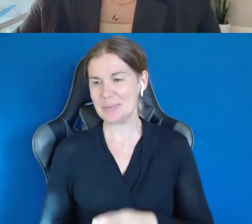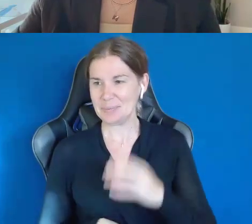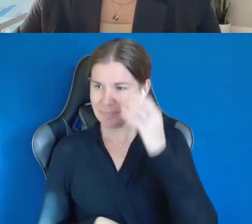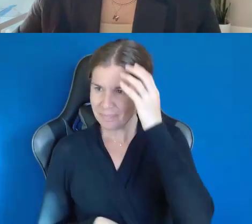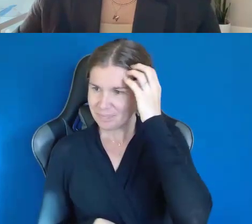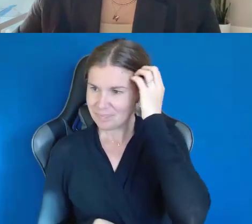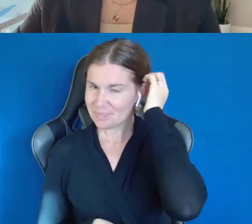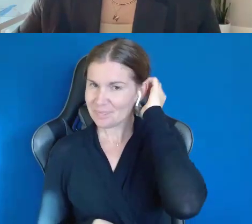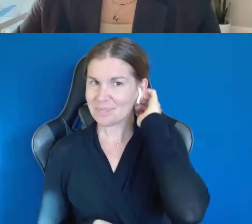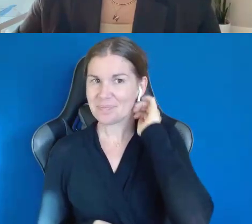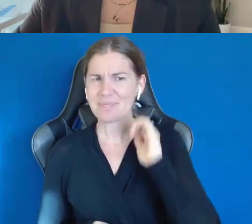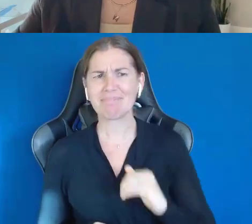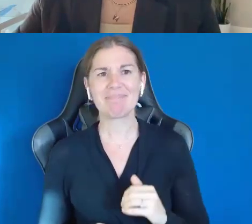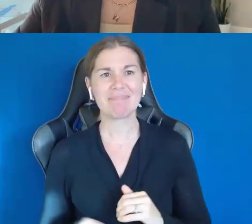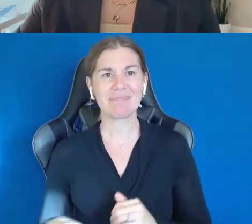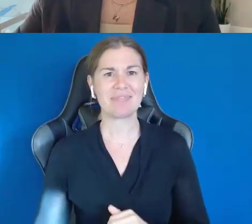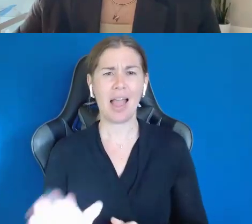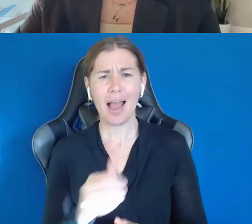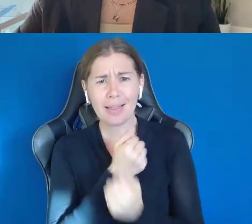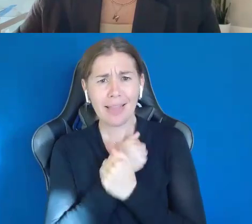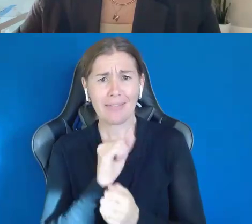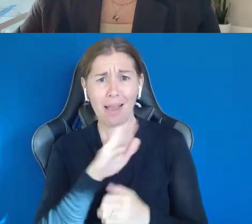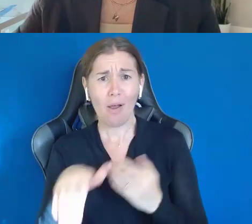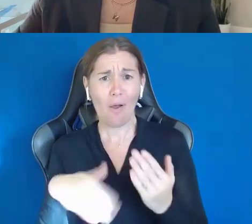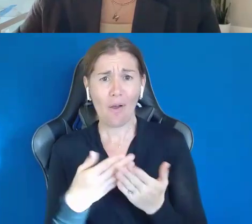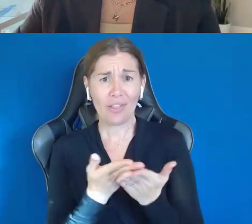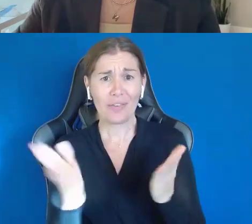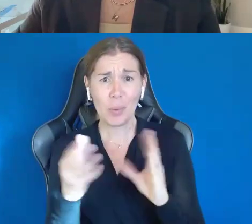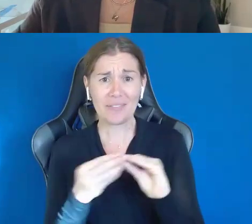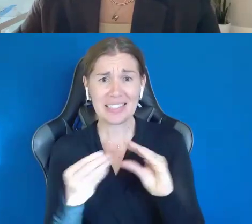I love that all of you have said, you know, we never really thought of